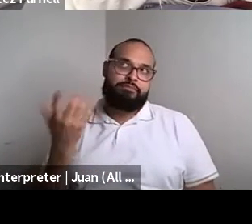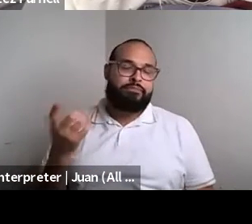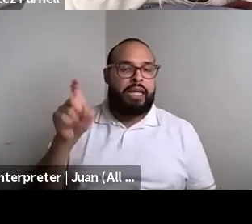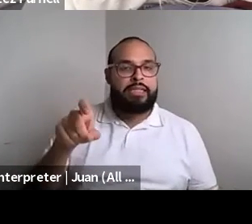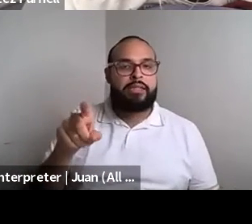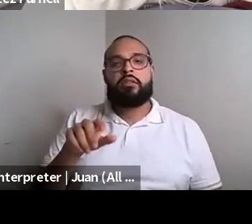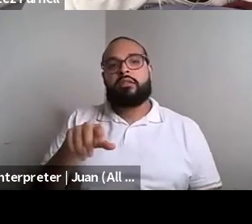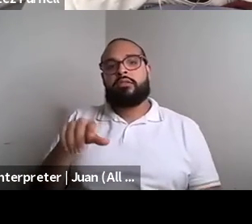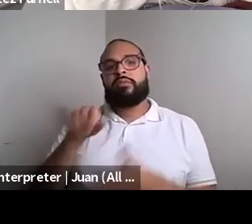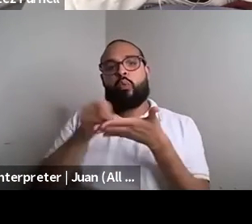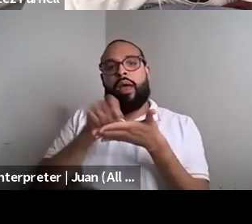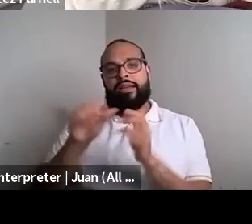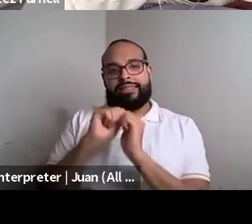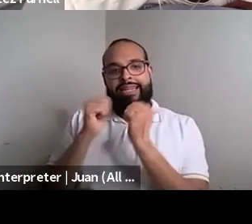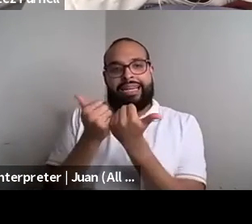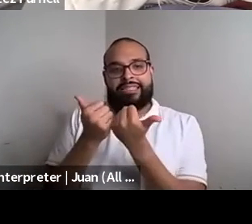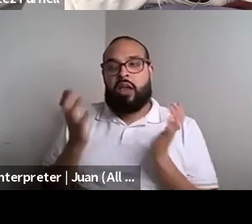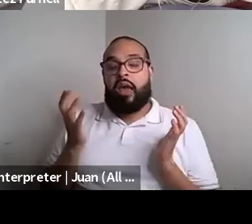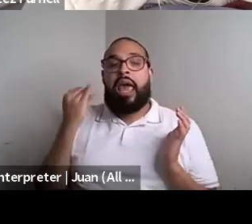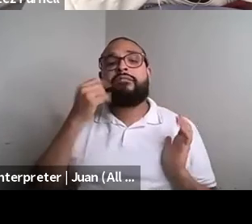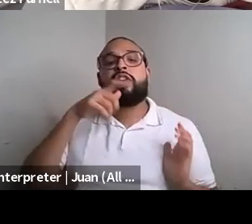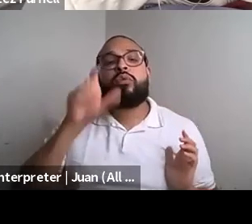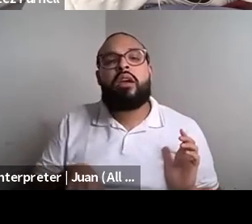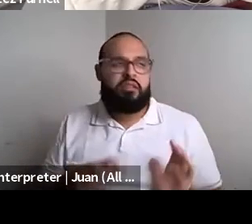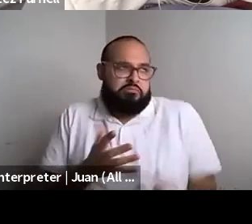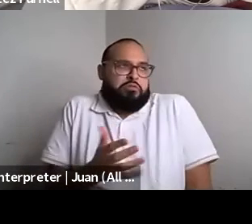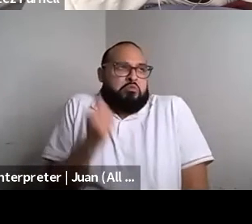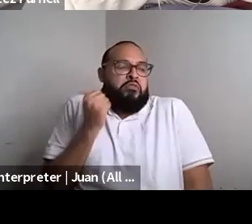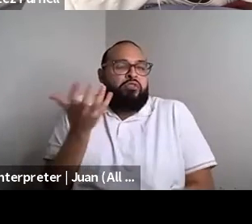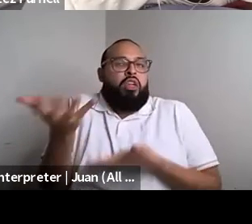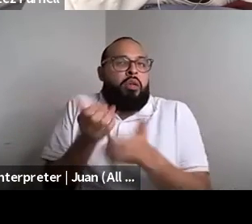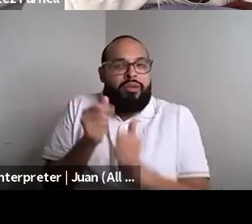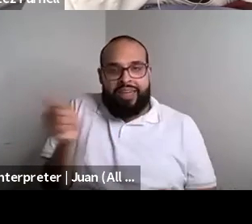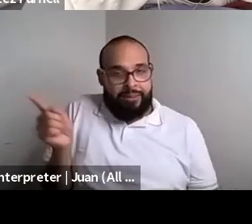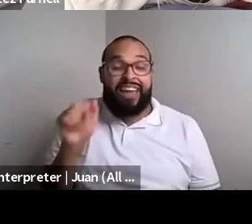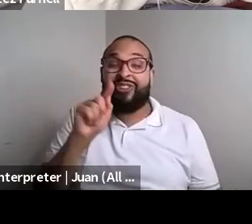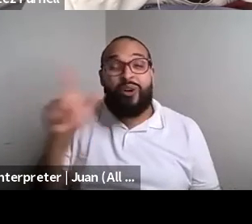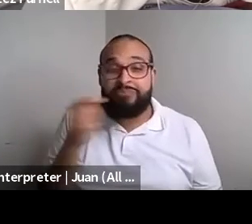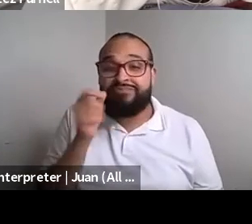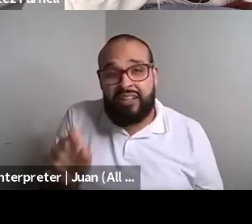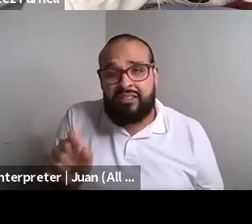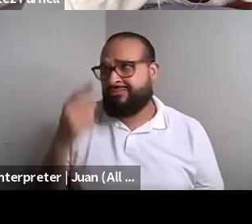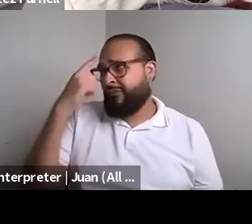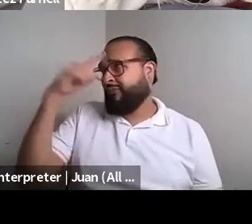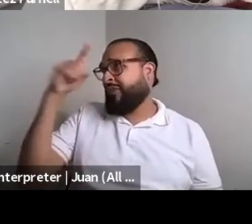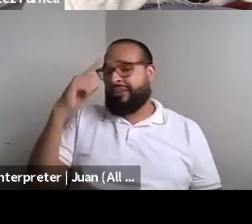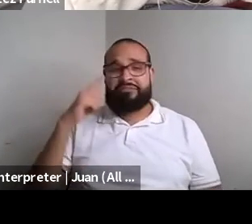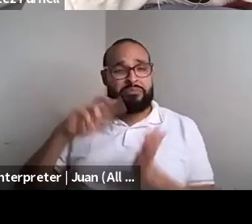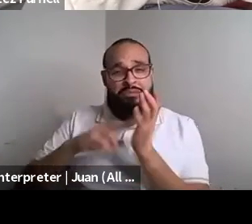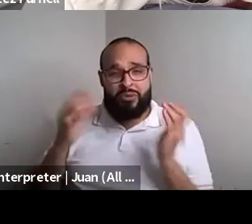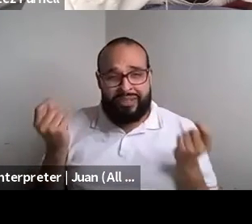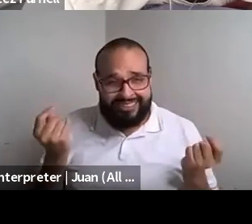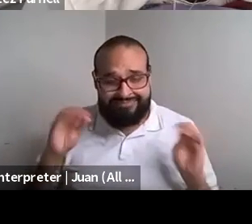Nahshon Anderson: If I didn't need a literary agent. Trust me, I would not be talking to them at all. What would be the purpose, but they obviously are the middle person the middleman.